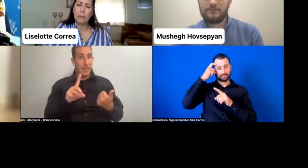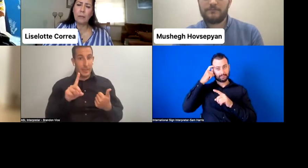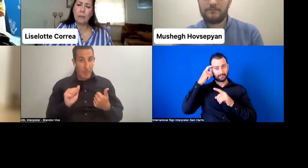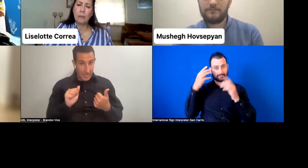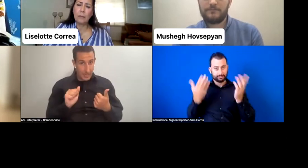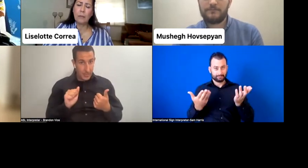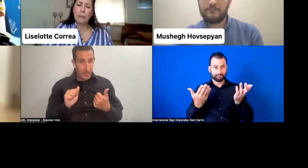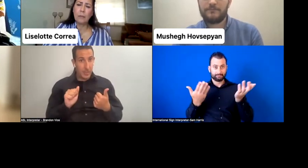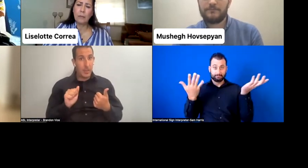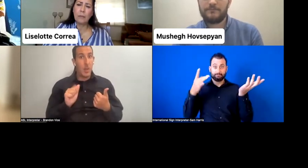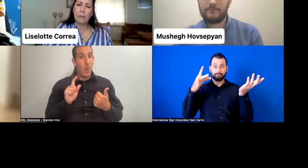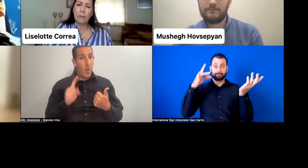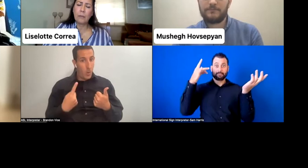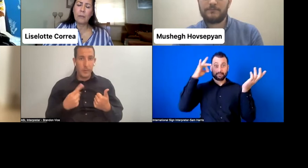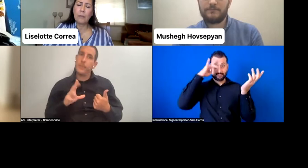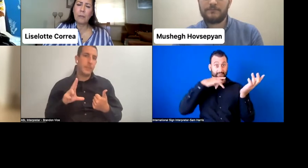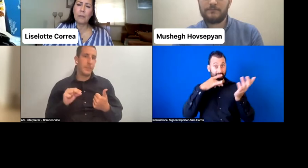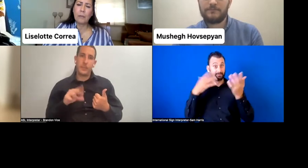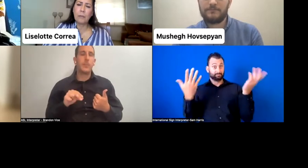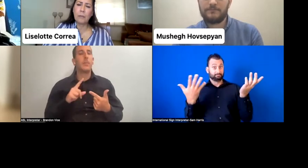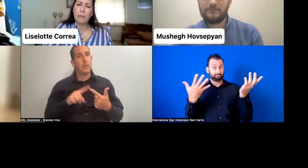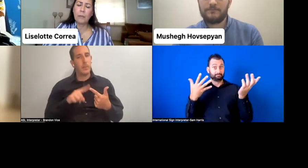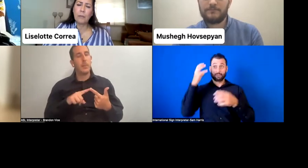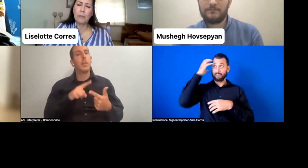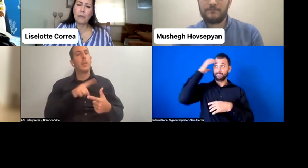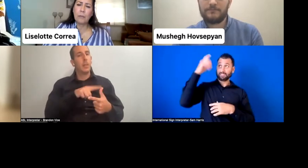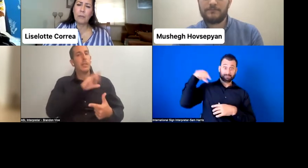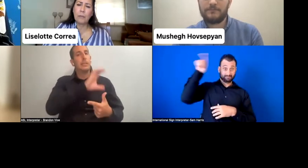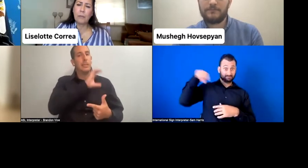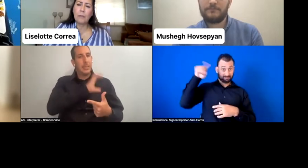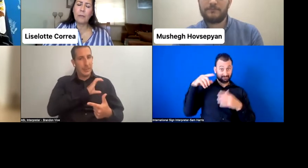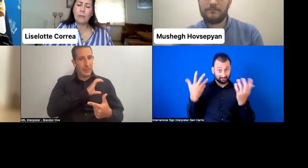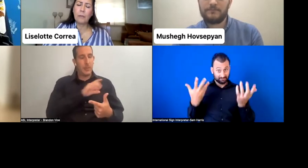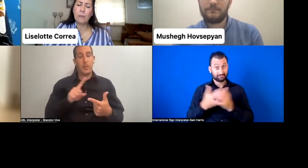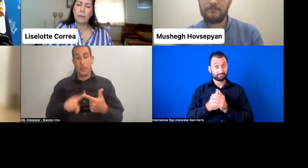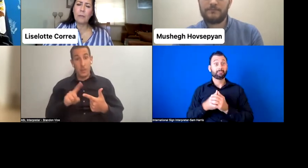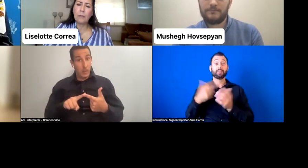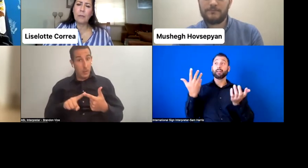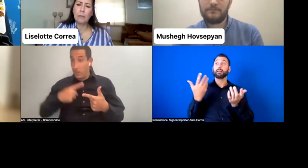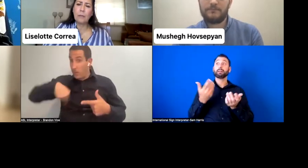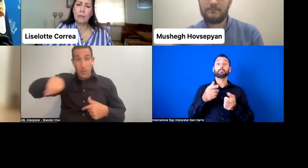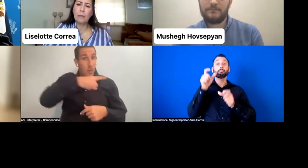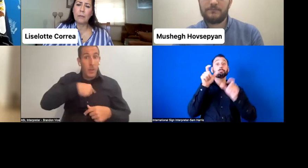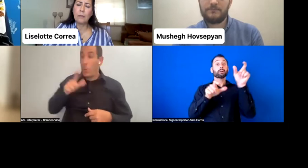And I think that persons with disabilities who are interested in running for office,